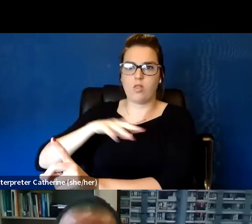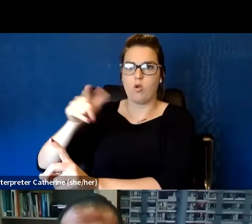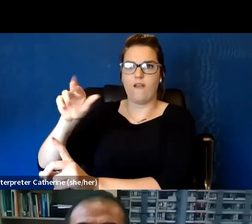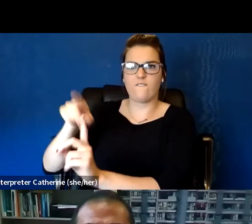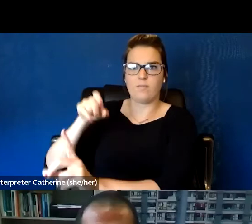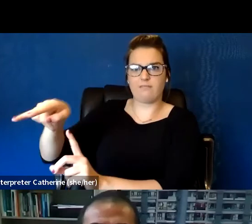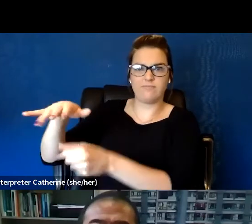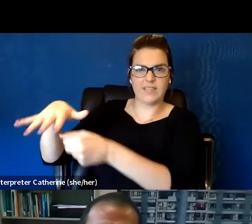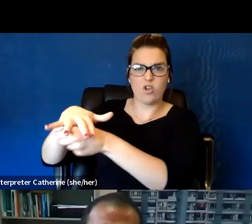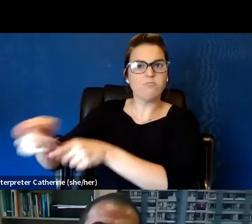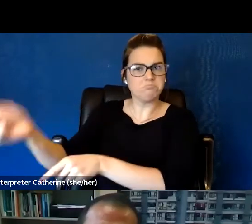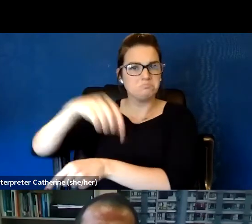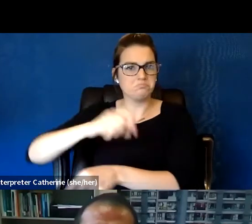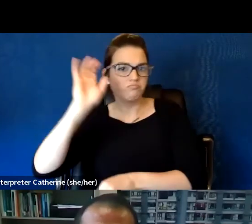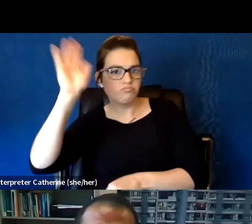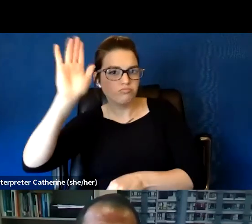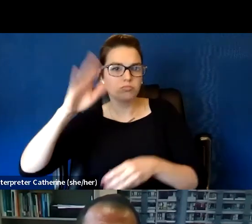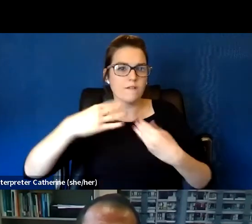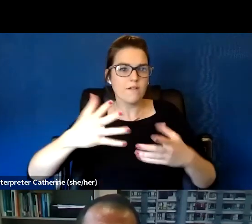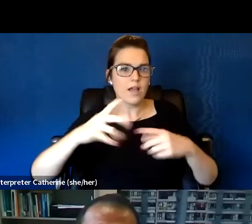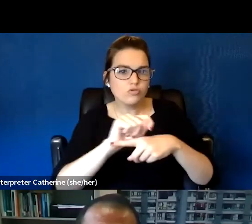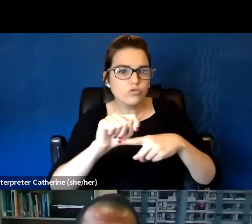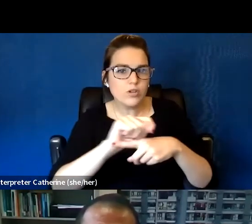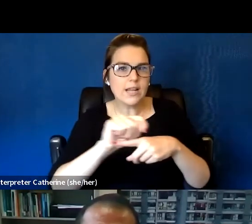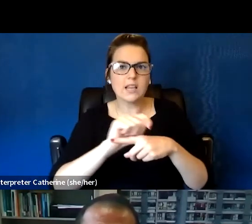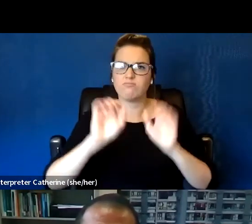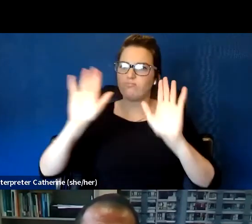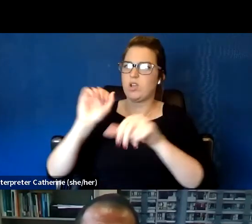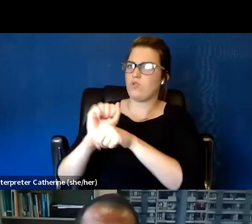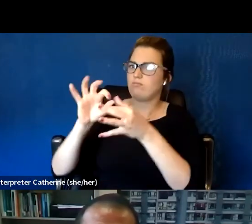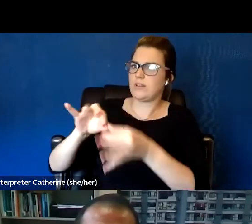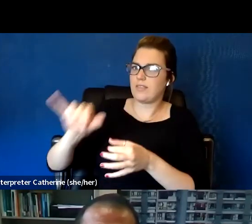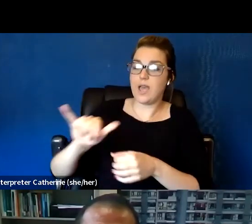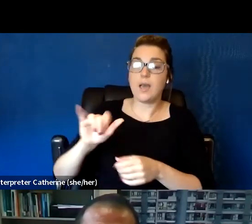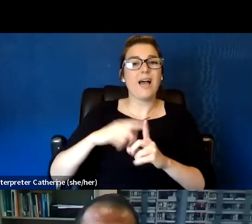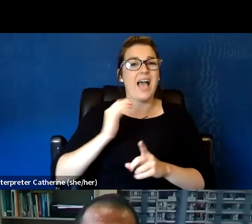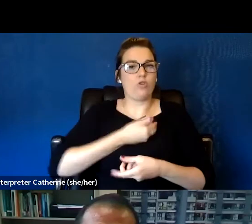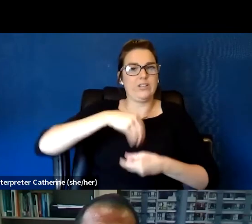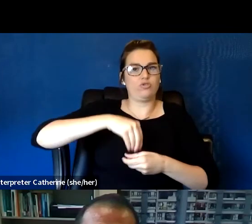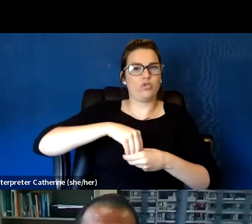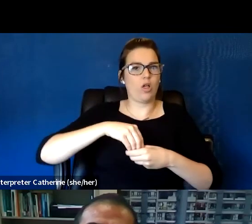and our own, 'cause I think we have our internal practices that we need to have staff and myself make room for.